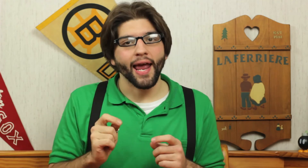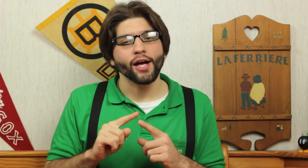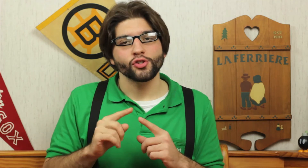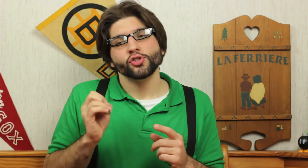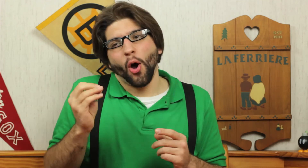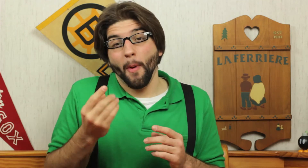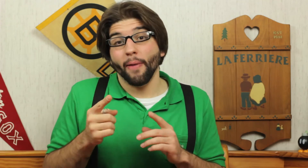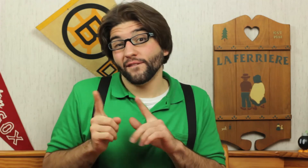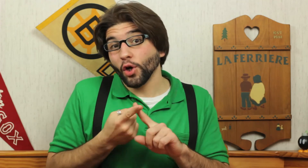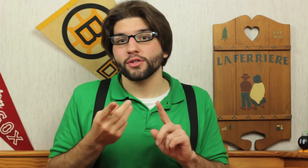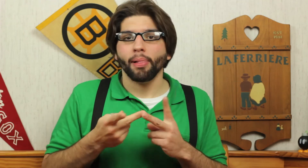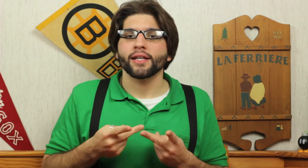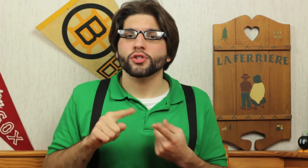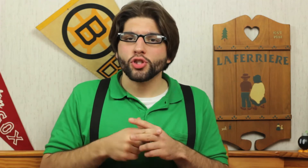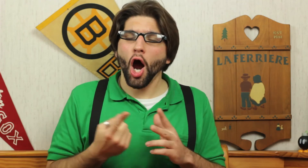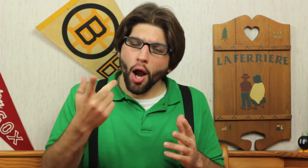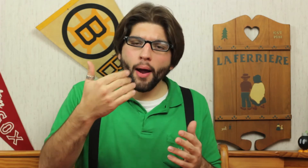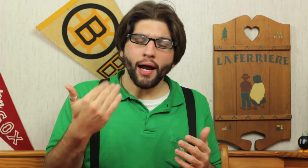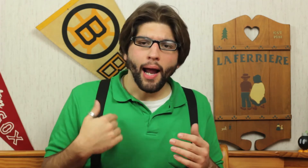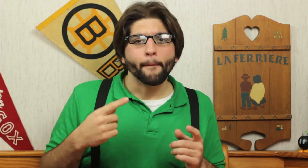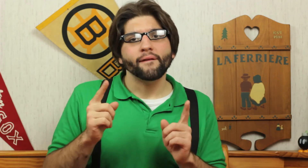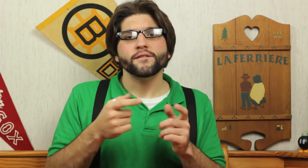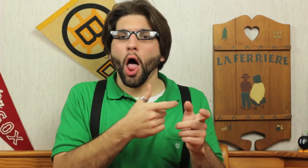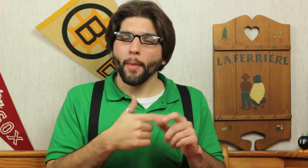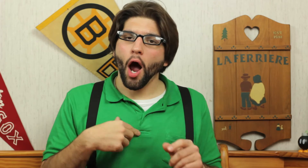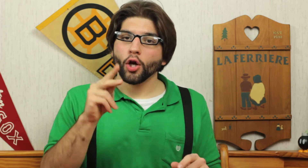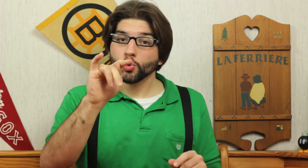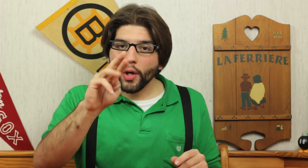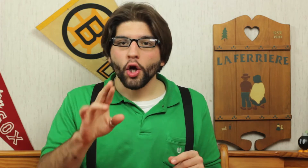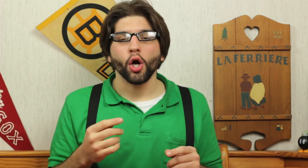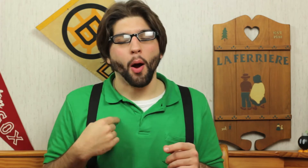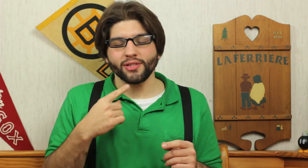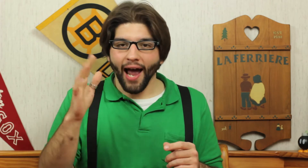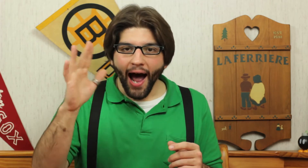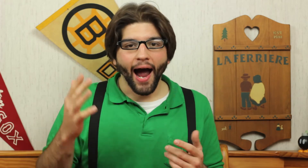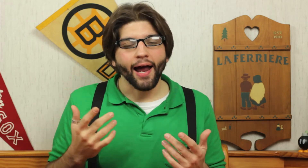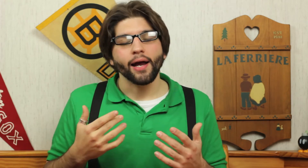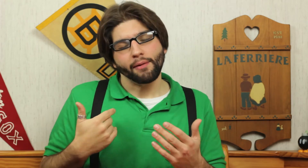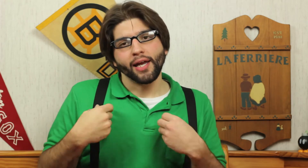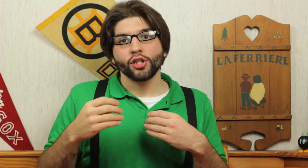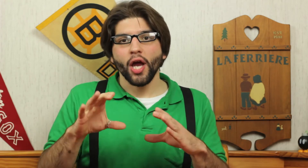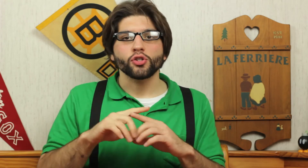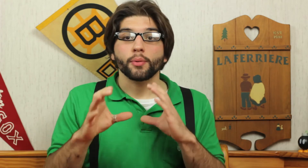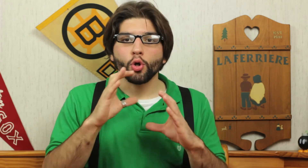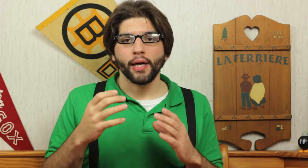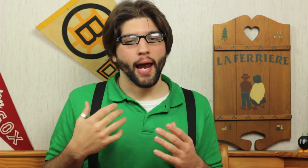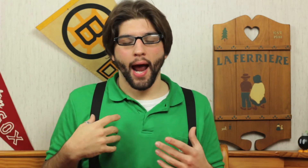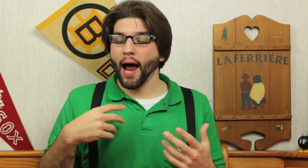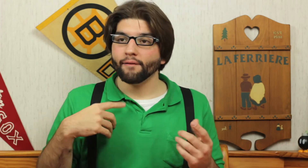to start is to follow me on Twitter, I will say hi and give me a chance to communicate.